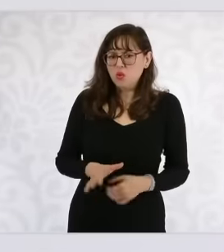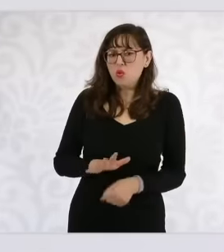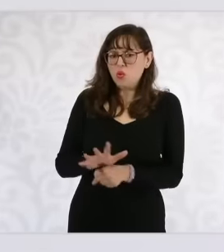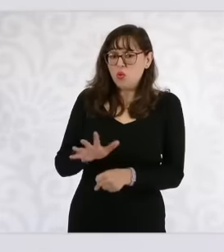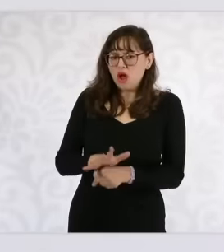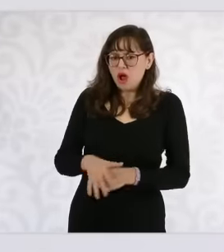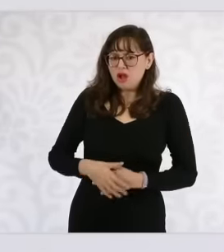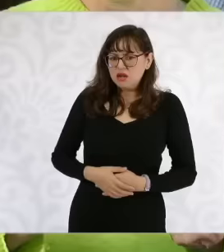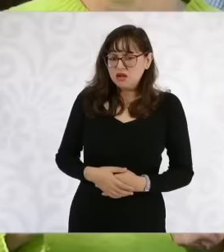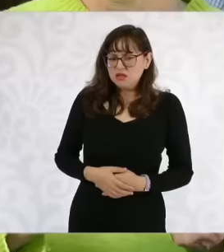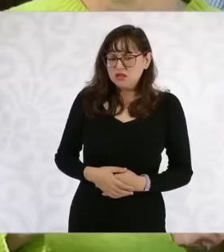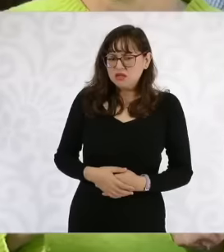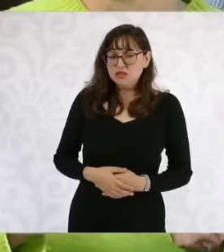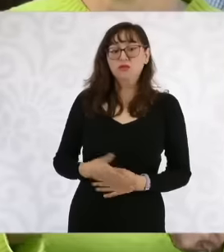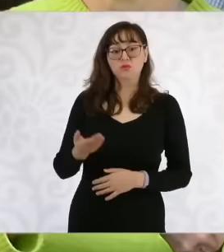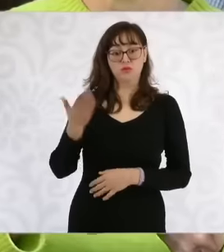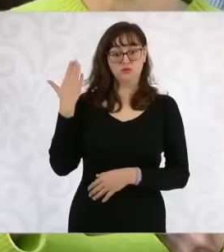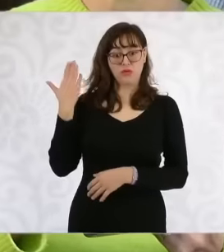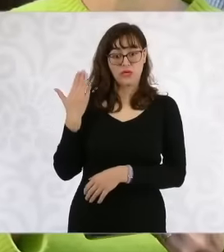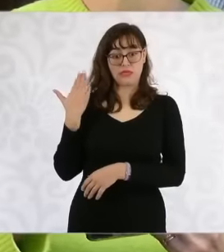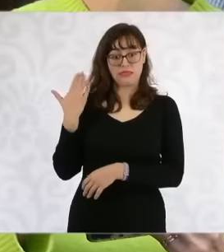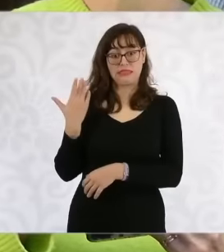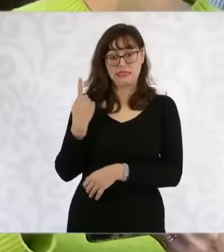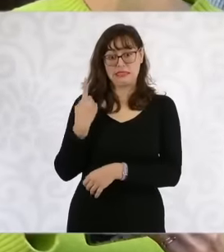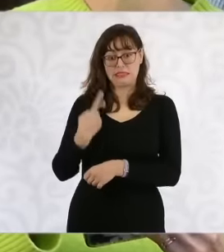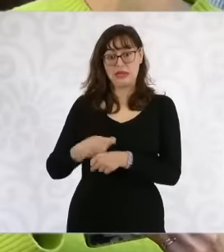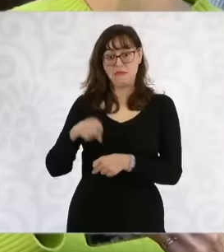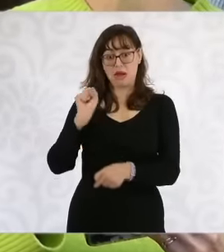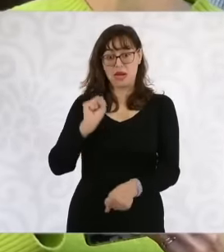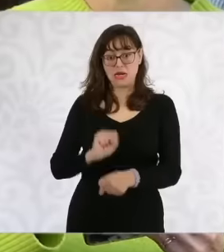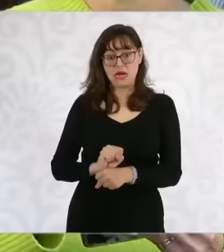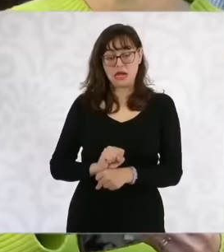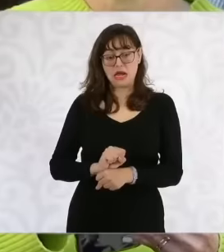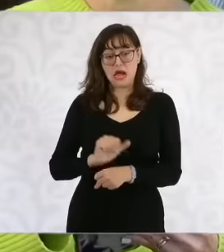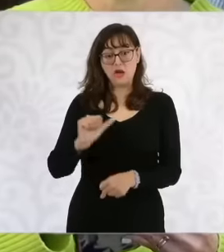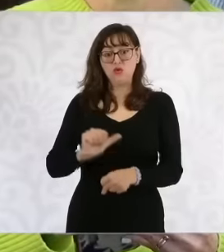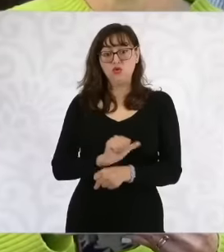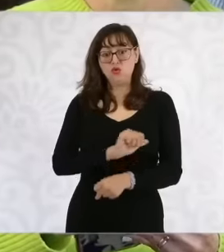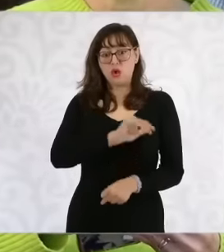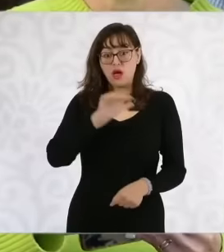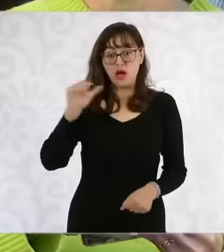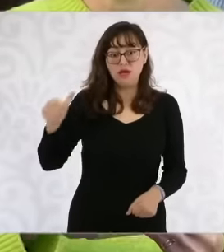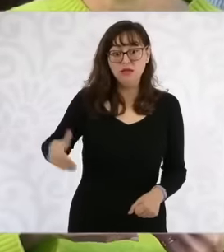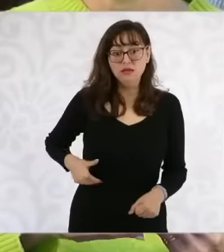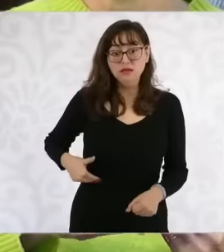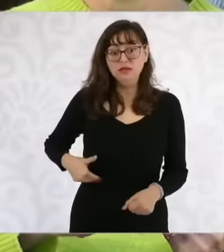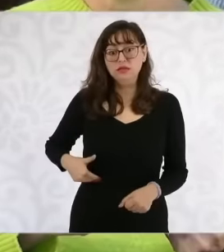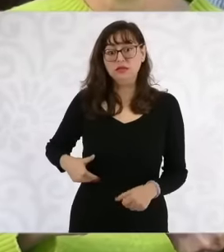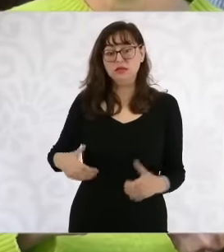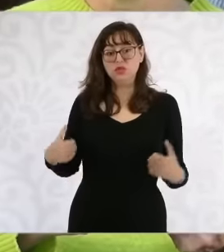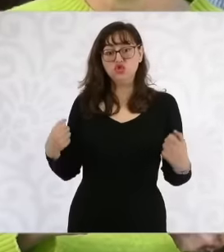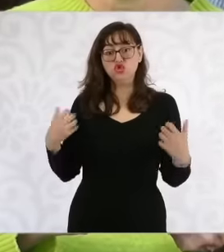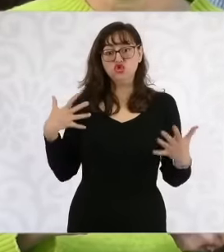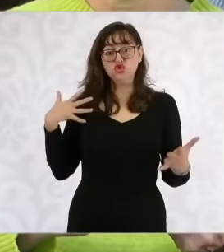Last week there was a case of a clash between elements of the national guard. Yesterday